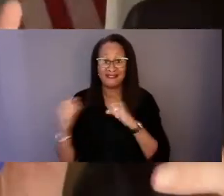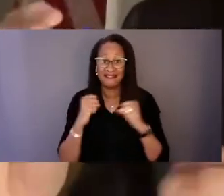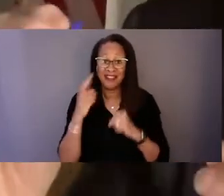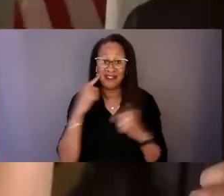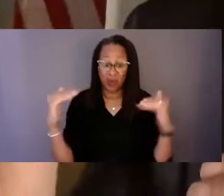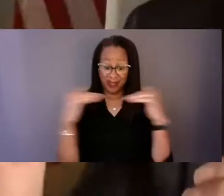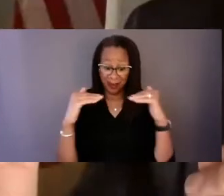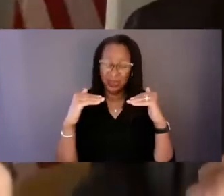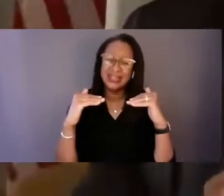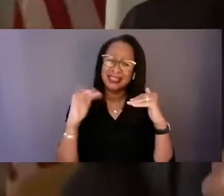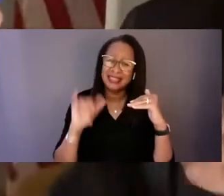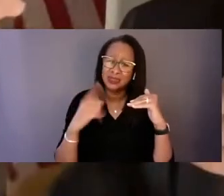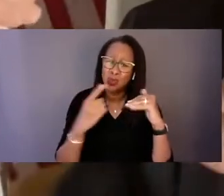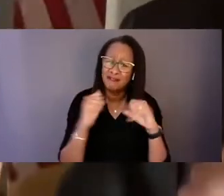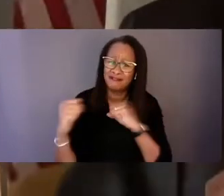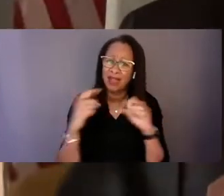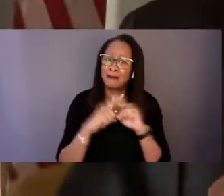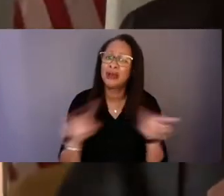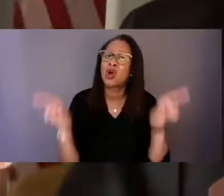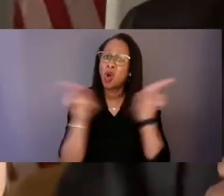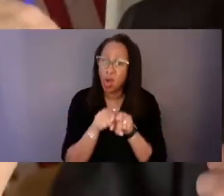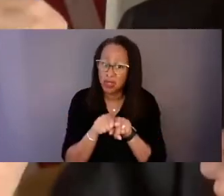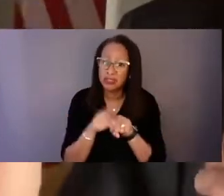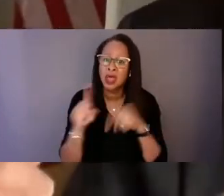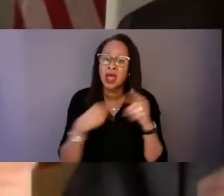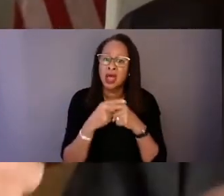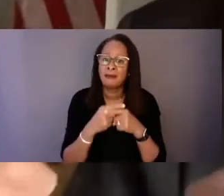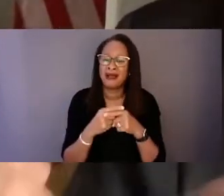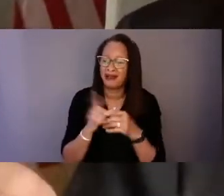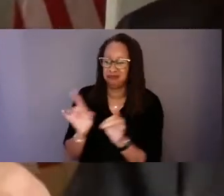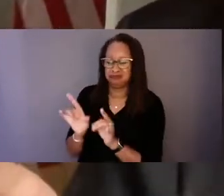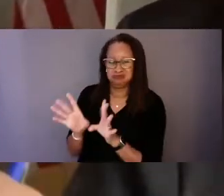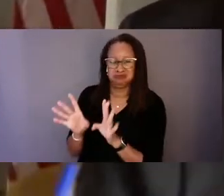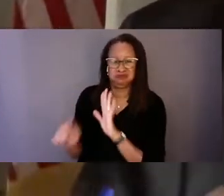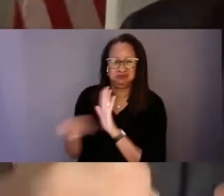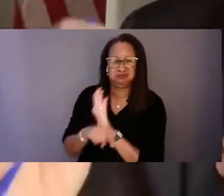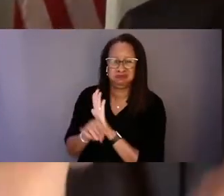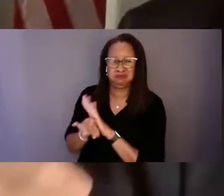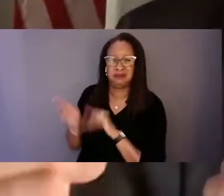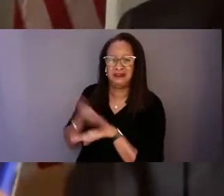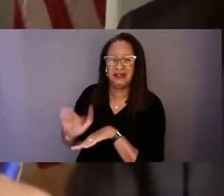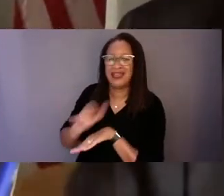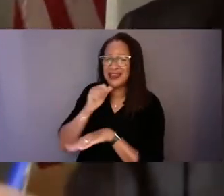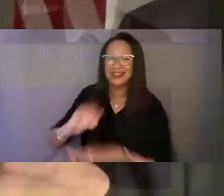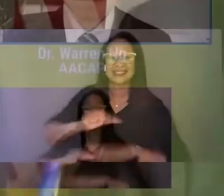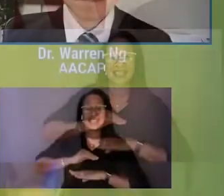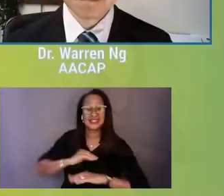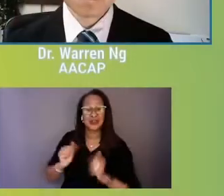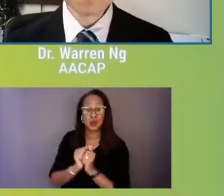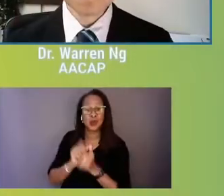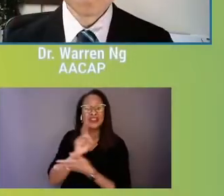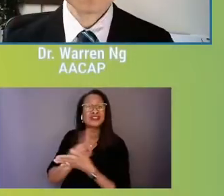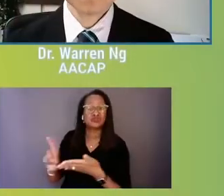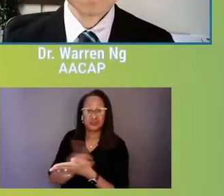it's also about condemning and not being satisfied with discrimination, because understand what Daniel said,